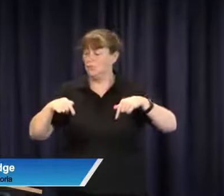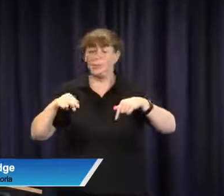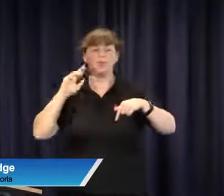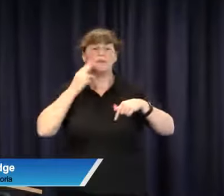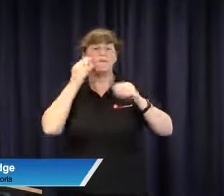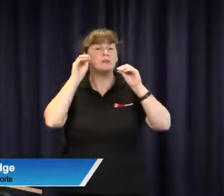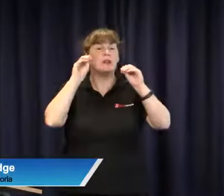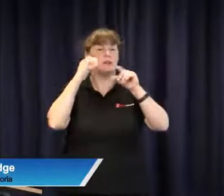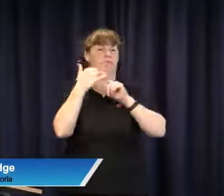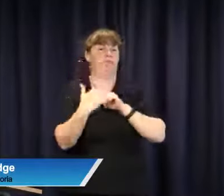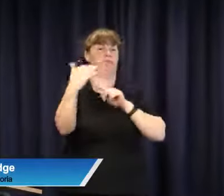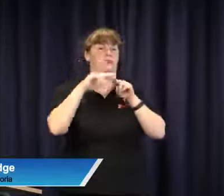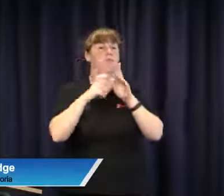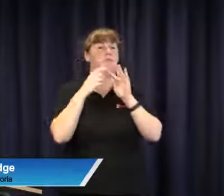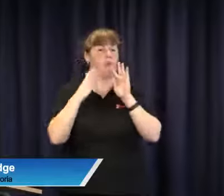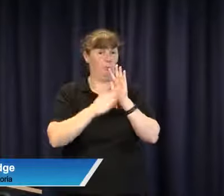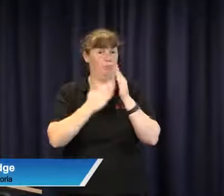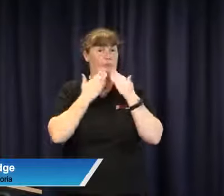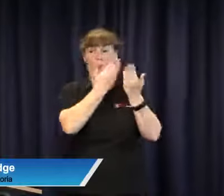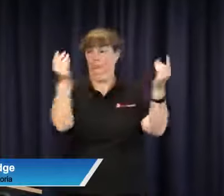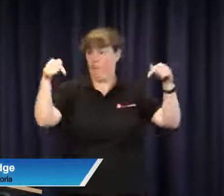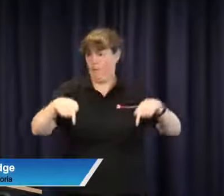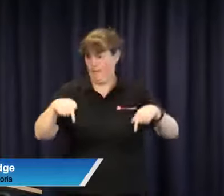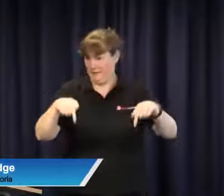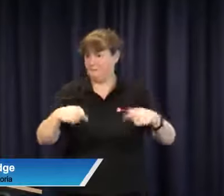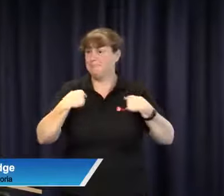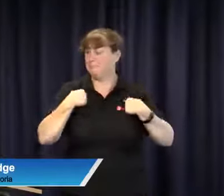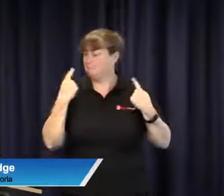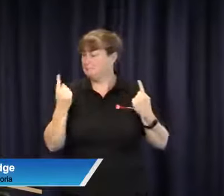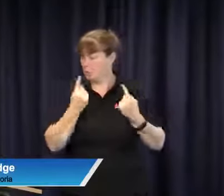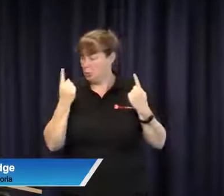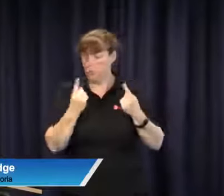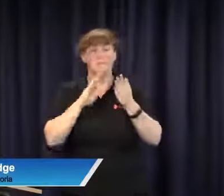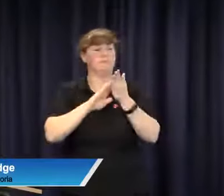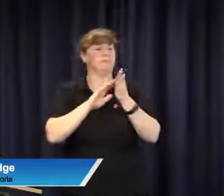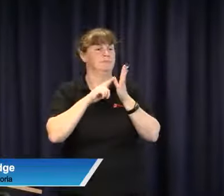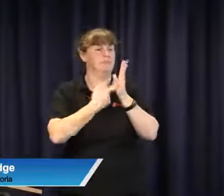Good afternoon and welcome to the Deaf Education Forum. Thank you very much for attending this